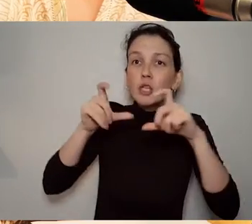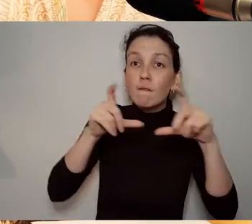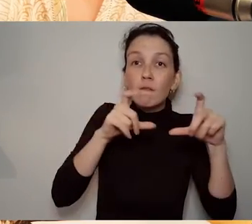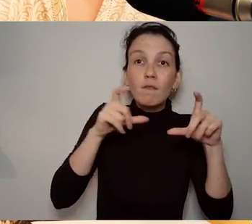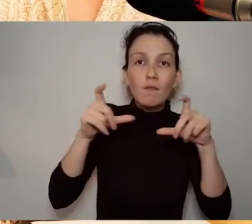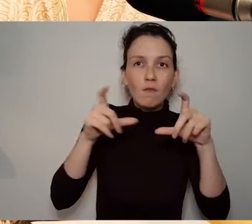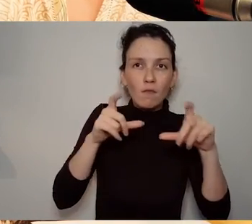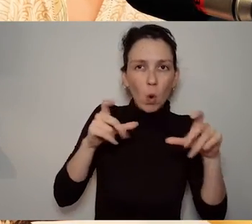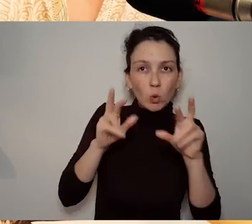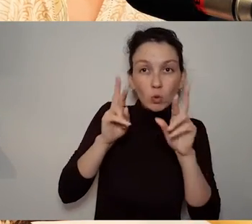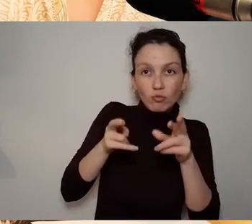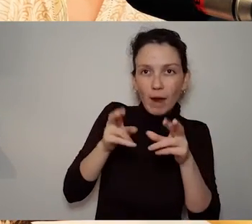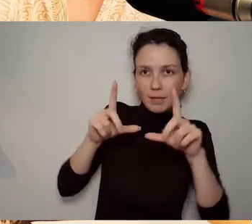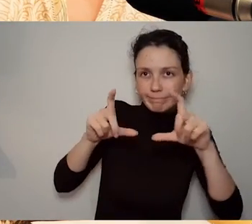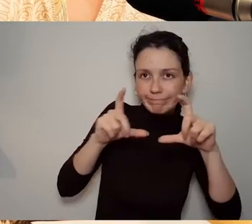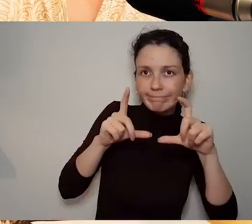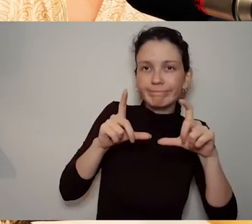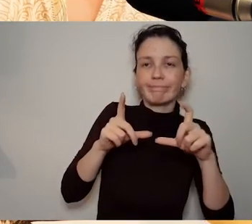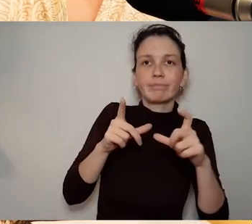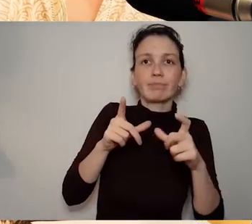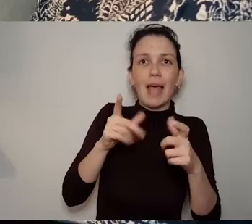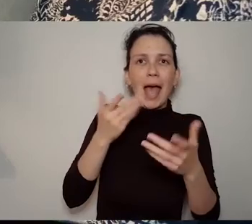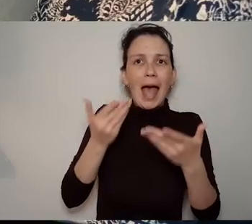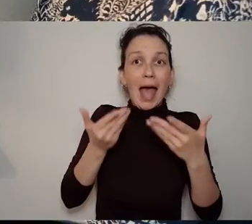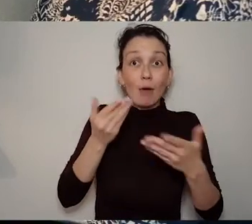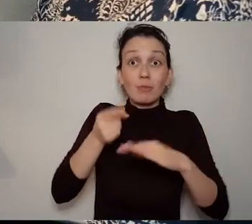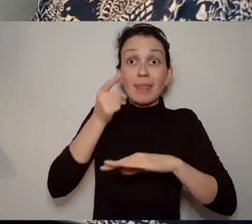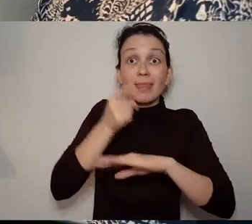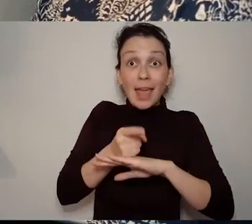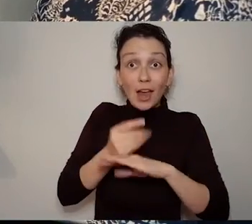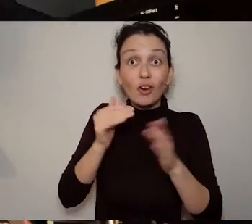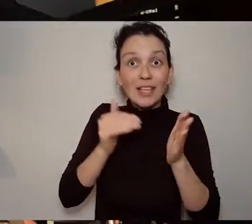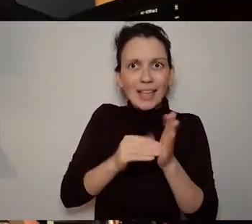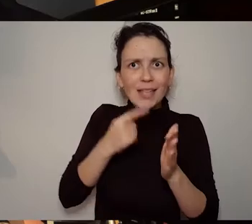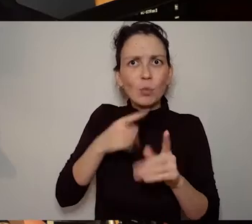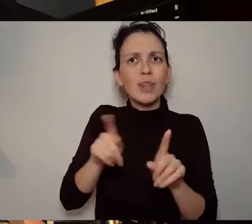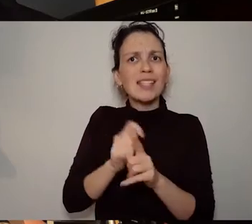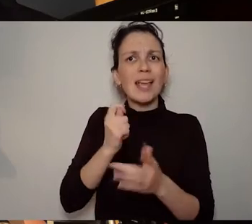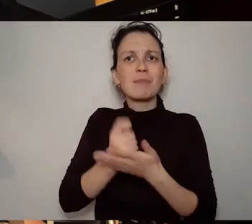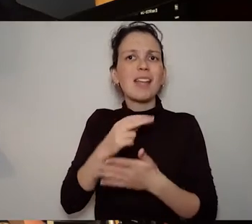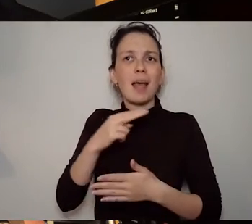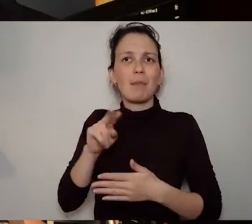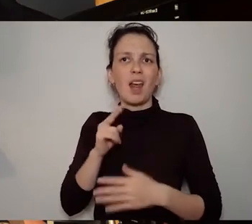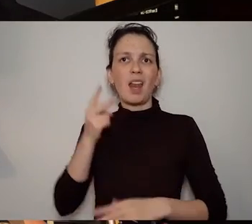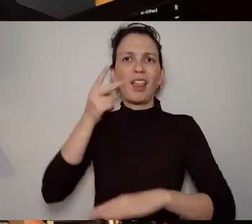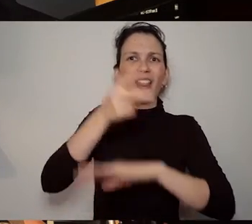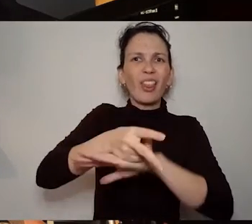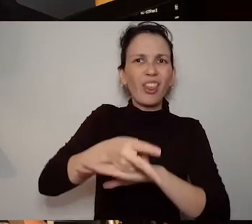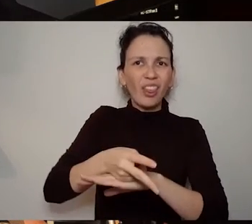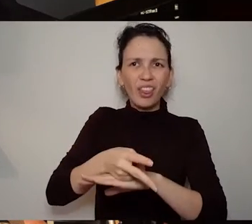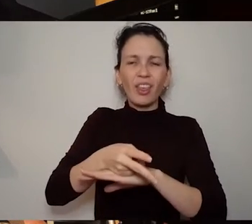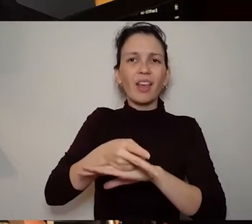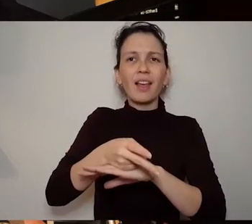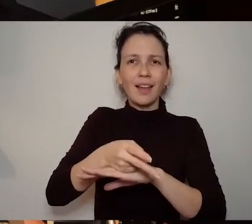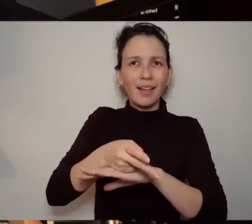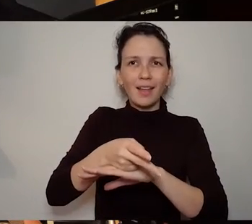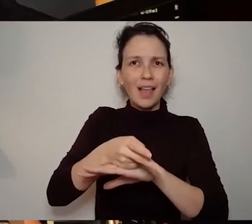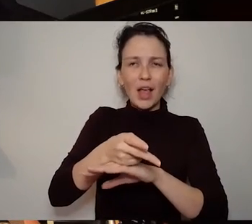and we are exceptionally lucky to have her on the team. So it sounds like there's a huge amount